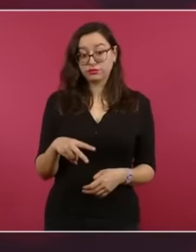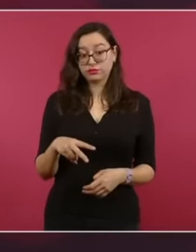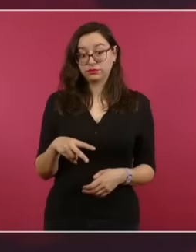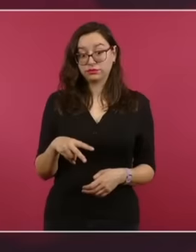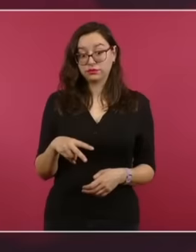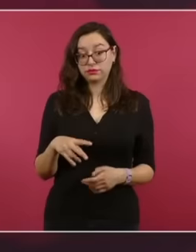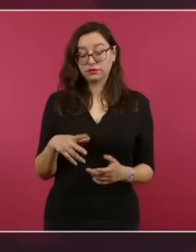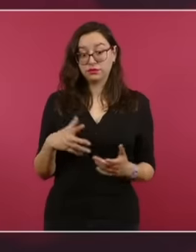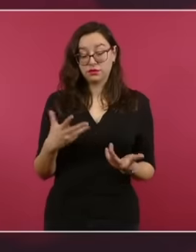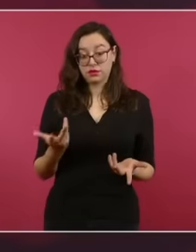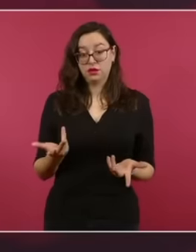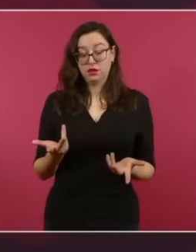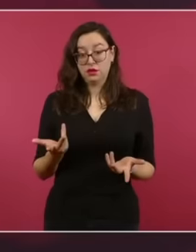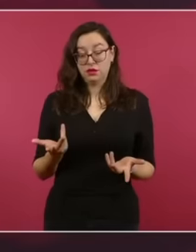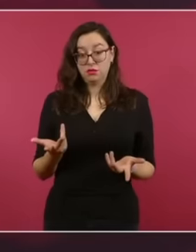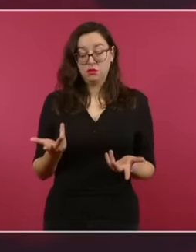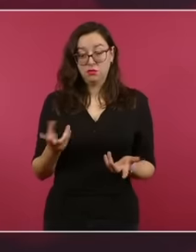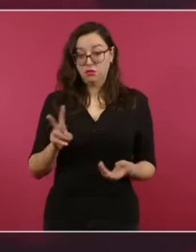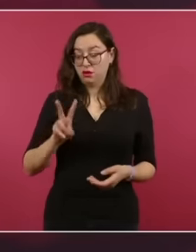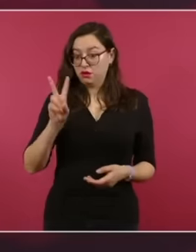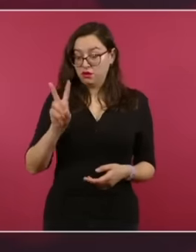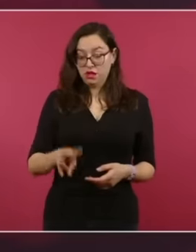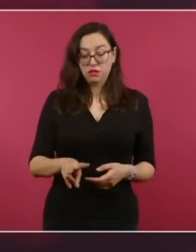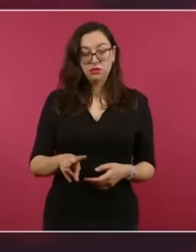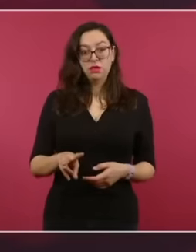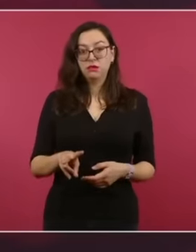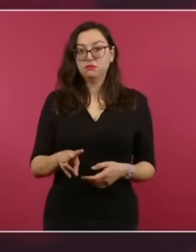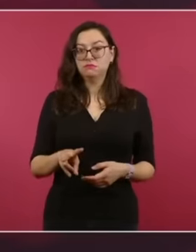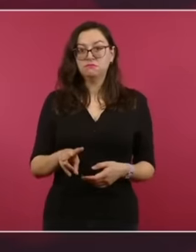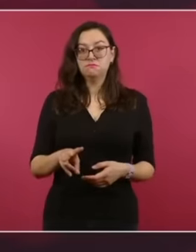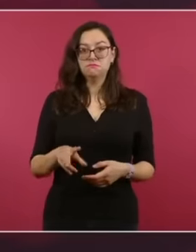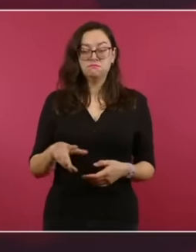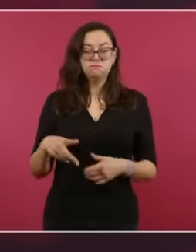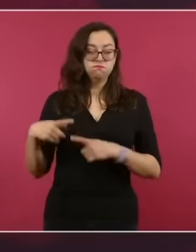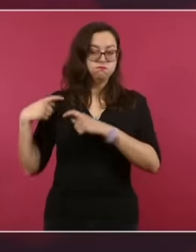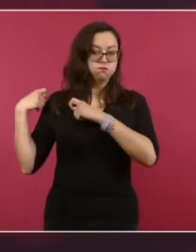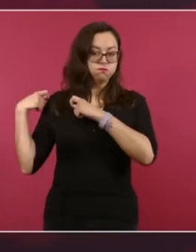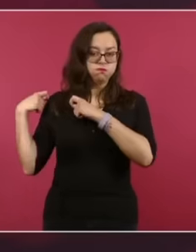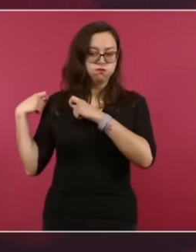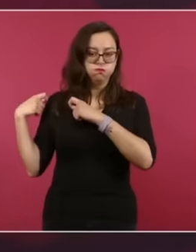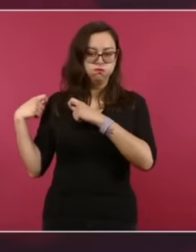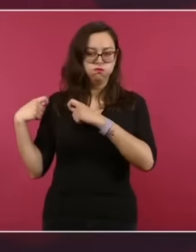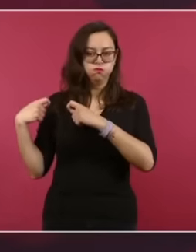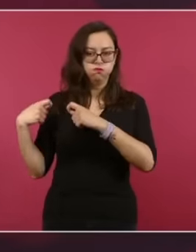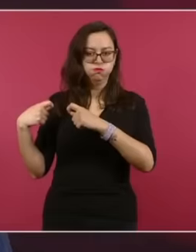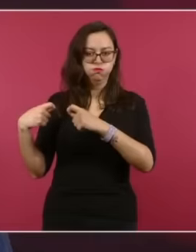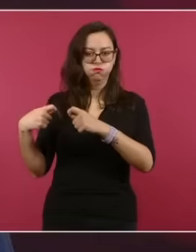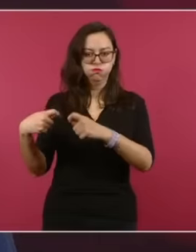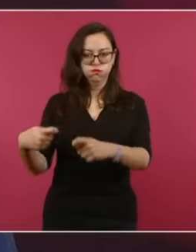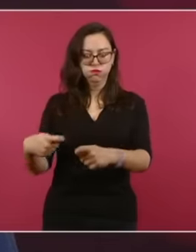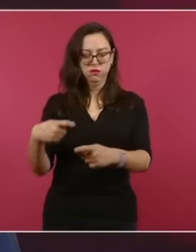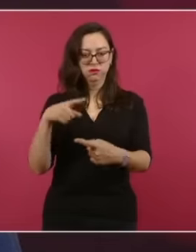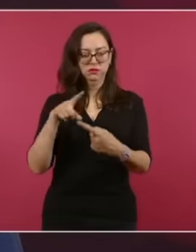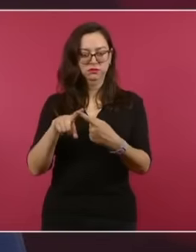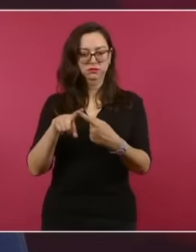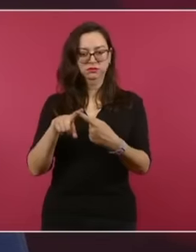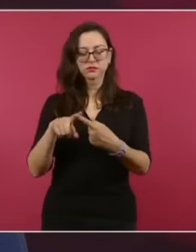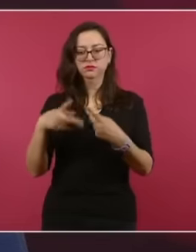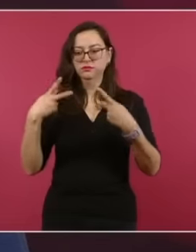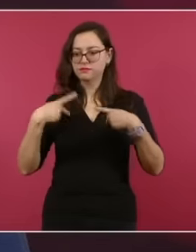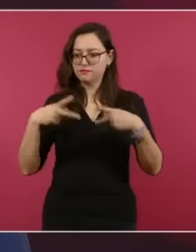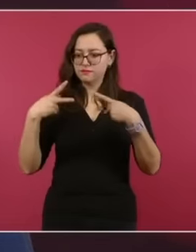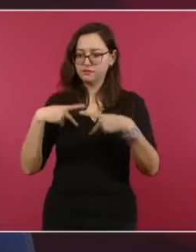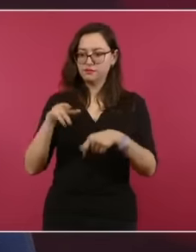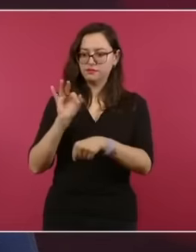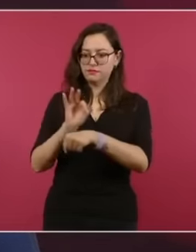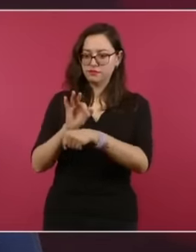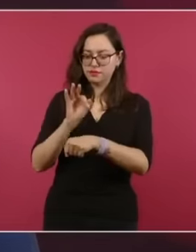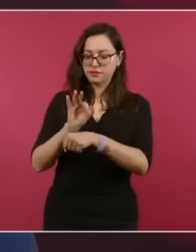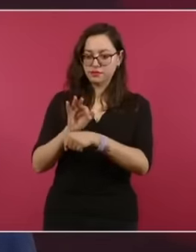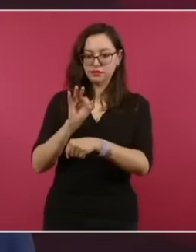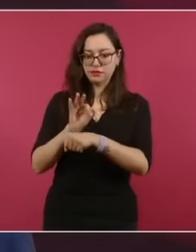important tradition in terms of protecting the persecuted. right of